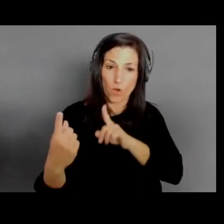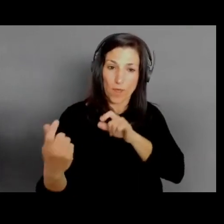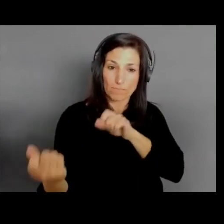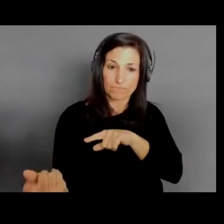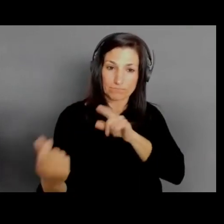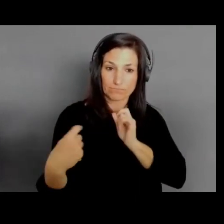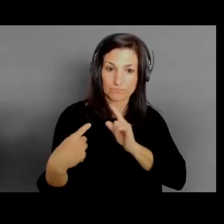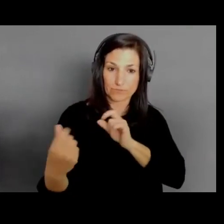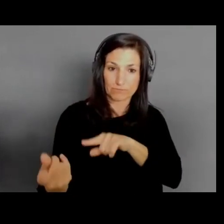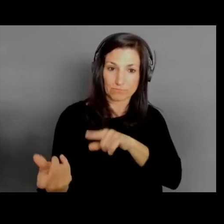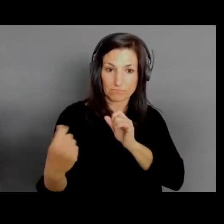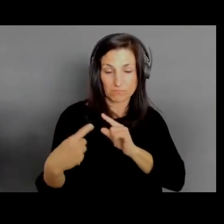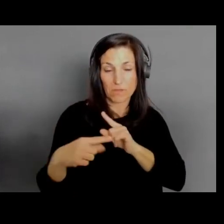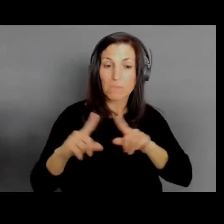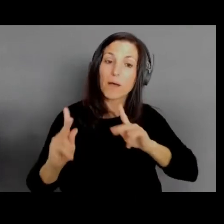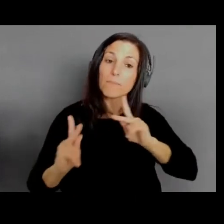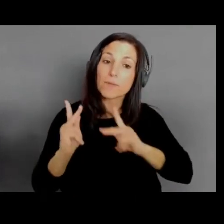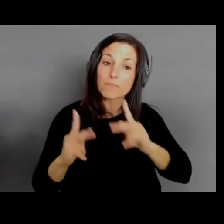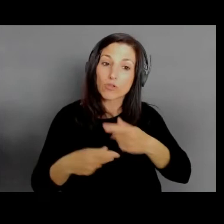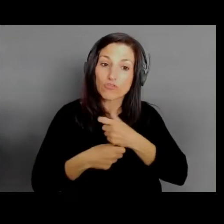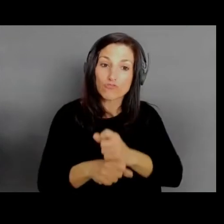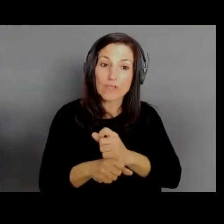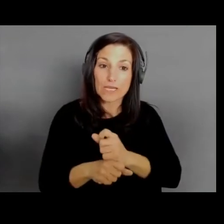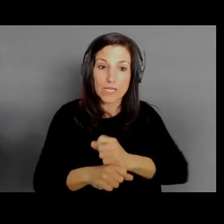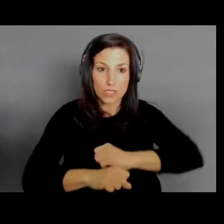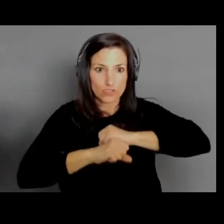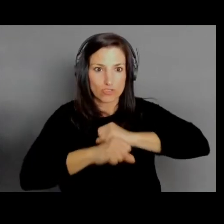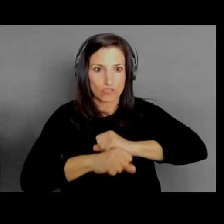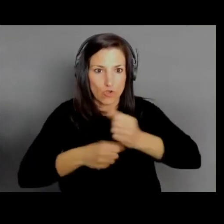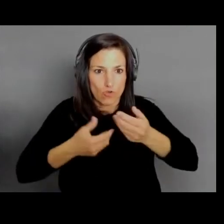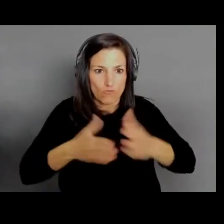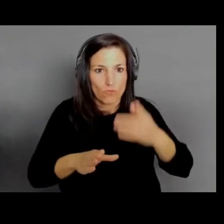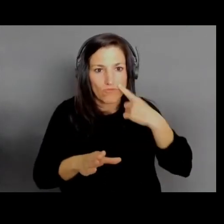for things like mergers, acquisitions, instant response, et cetera.